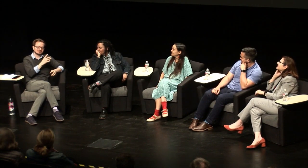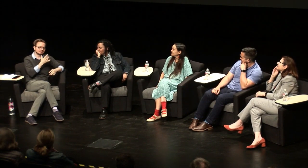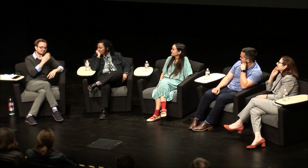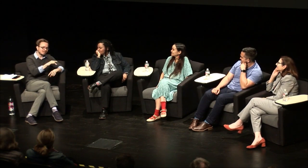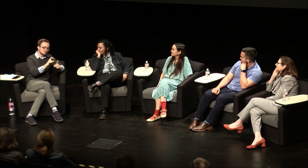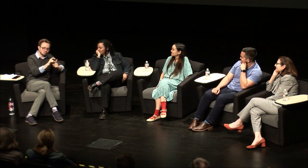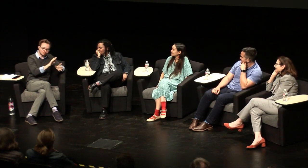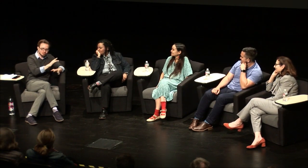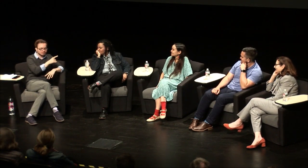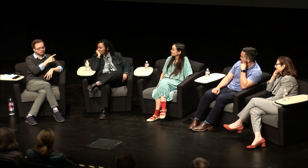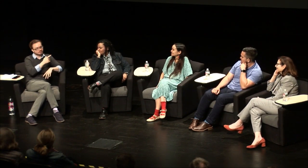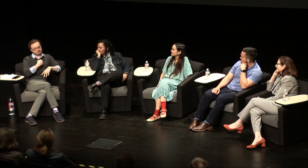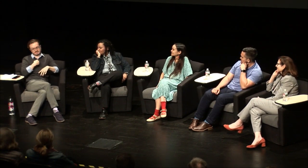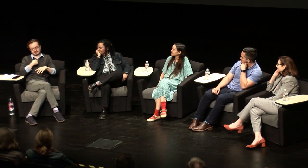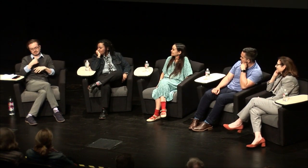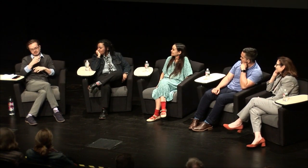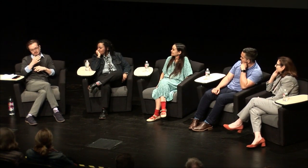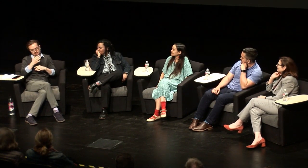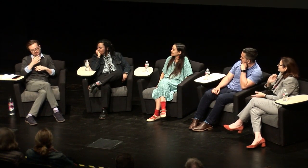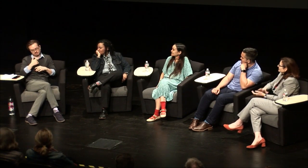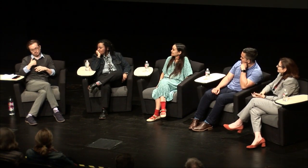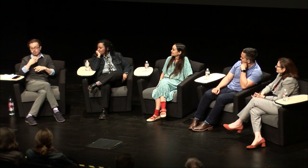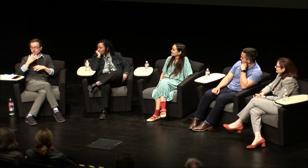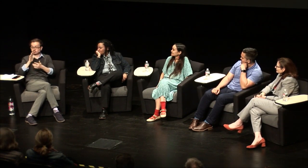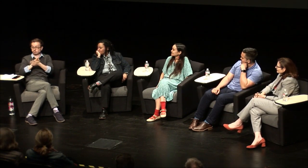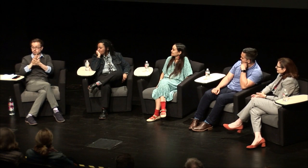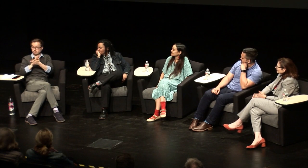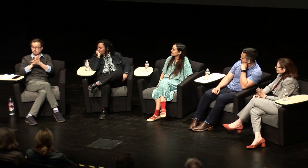know that sign means lying and you're told no that's a bad word and you know